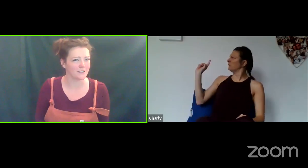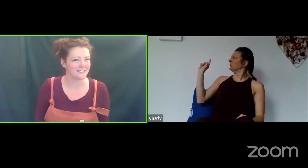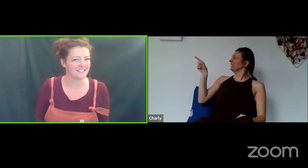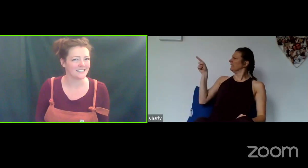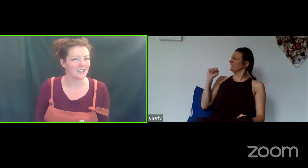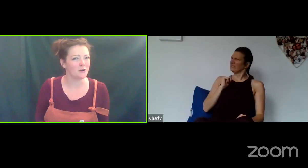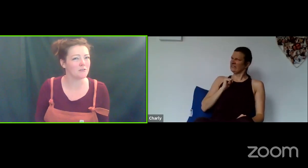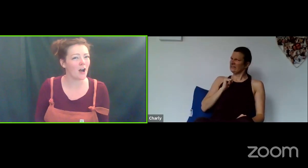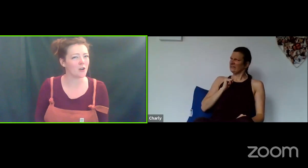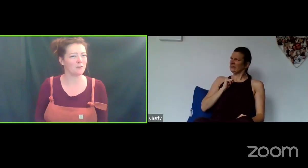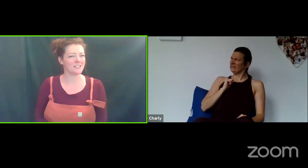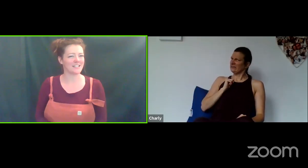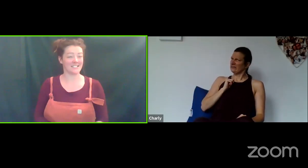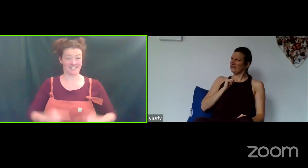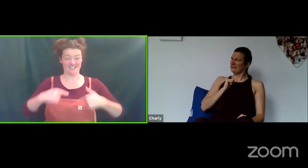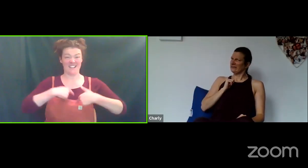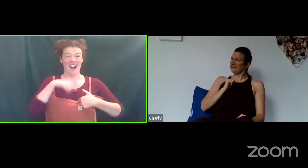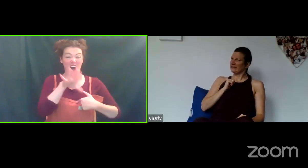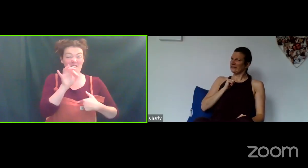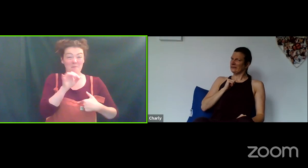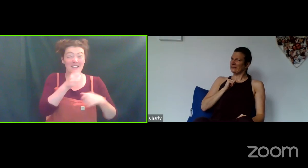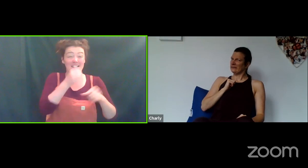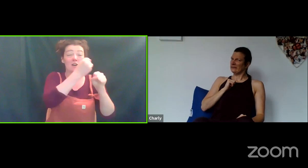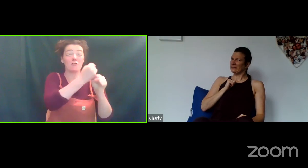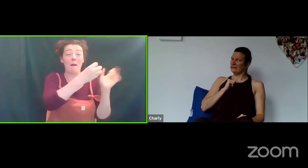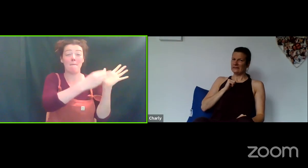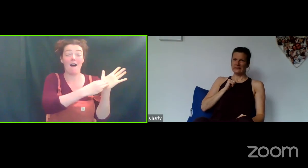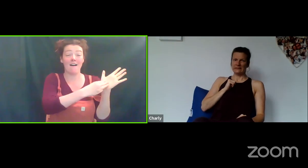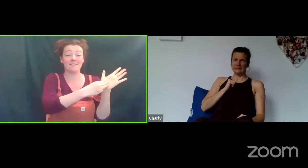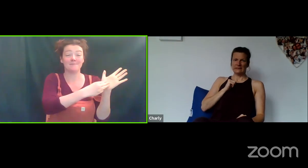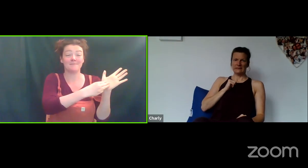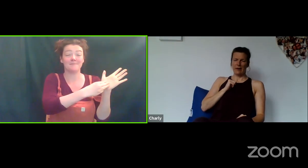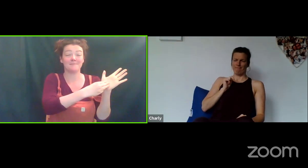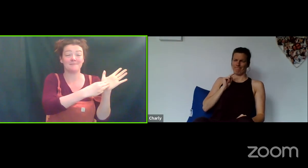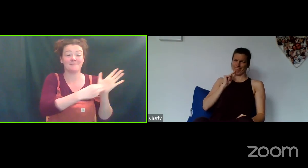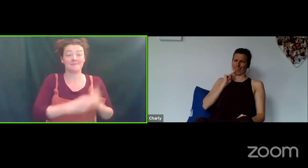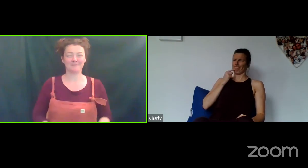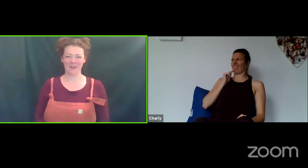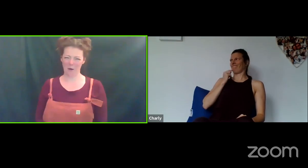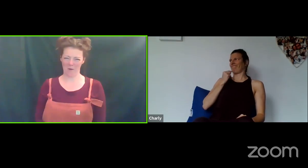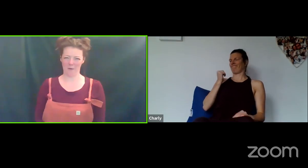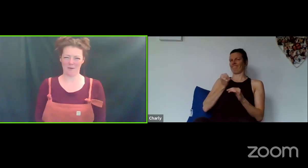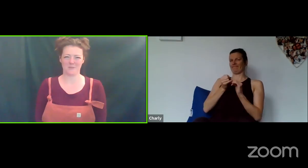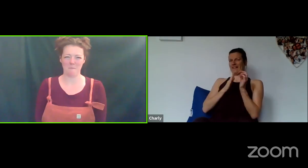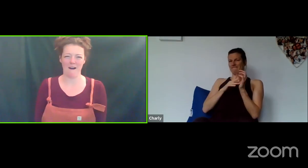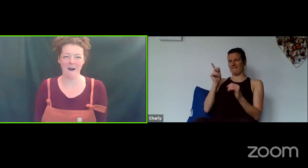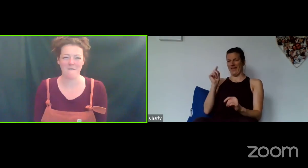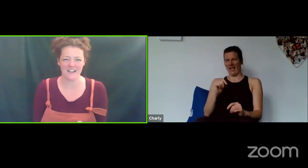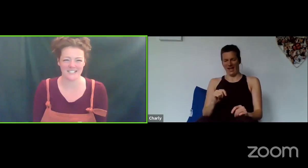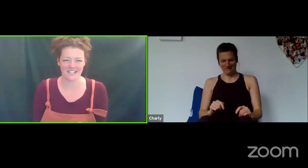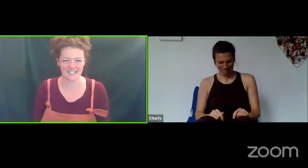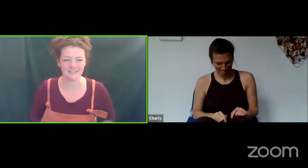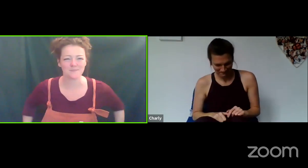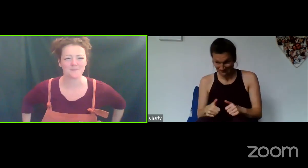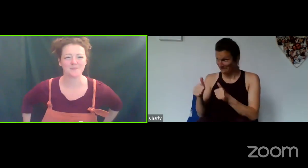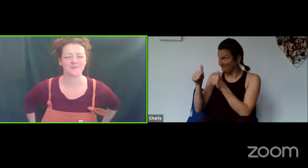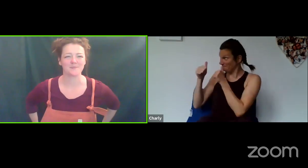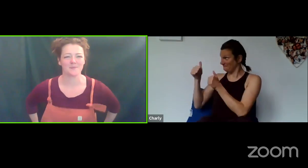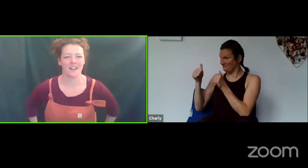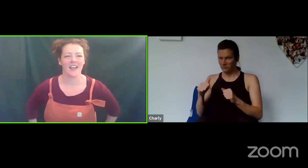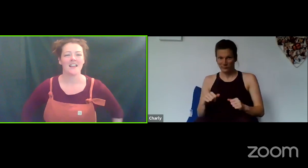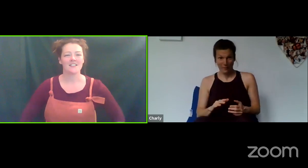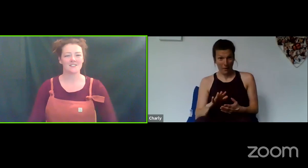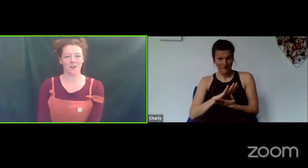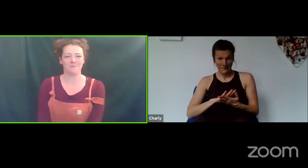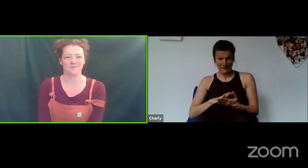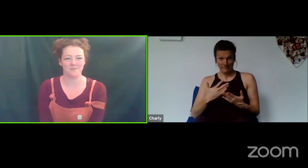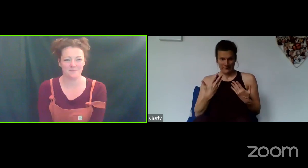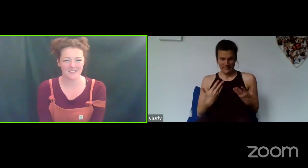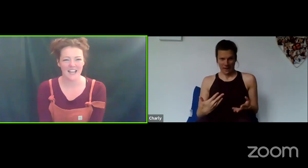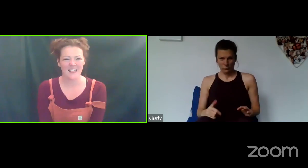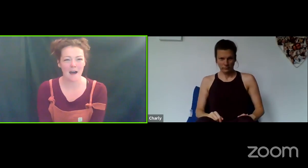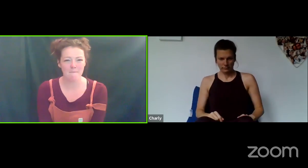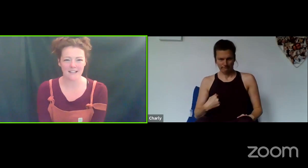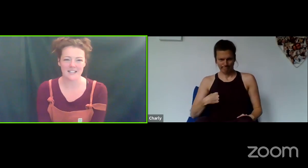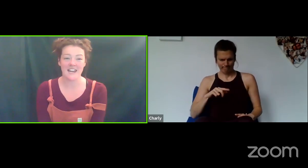Laura, who have you decided? I've picked Grandma. Ahh, Grandma, fantastic! So that means that